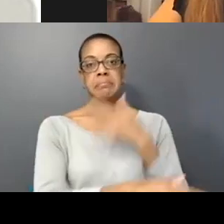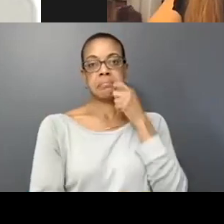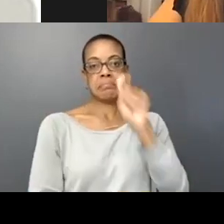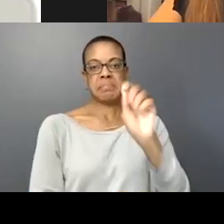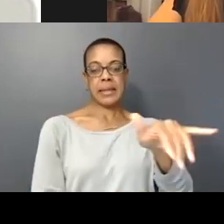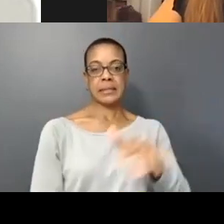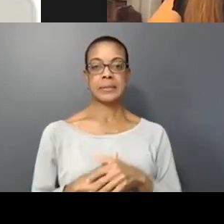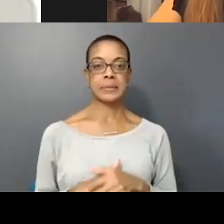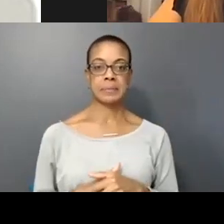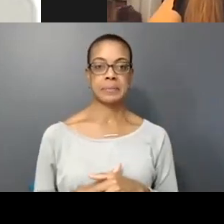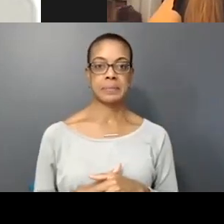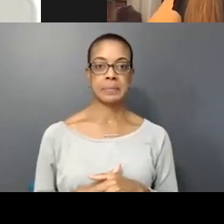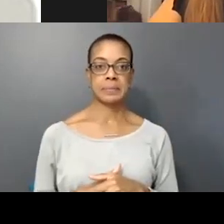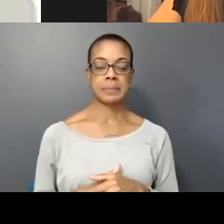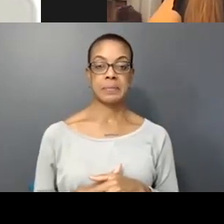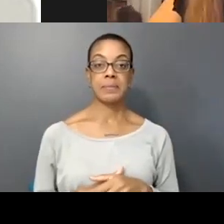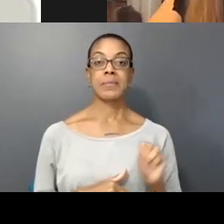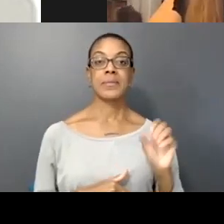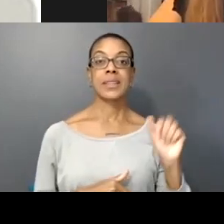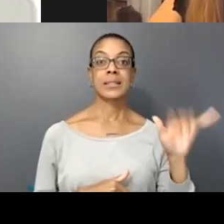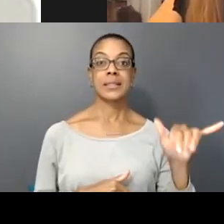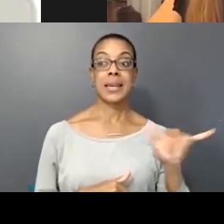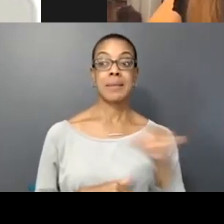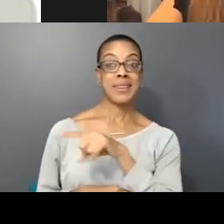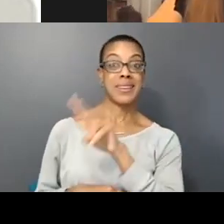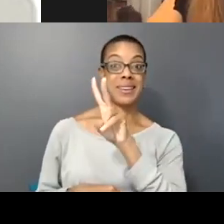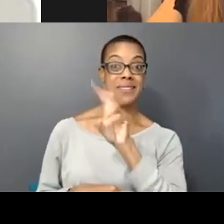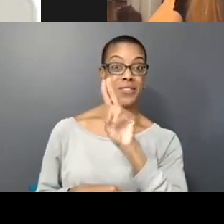Veronique is also doing a project about their Polish diaspora.